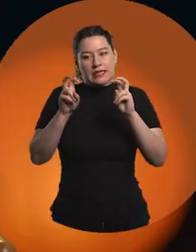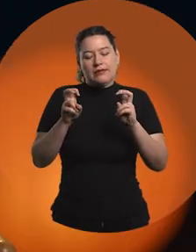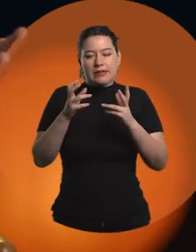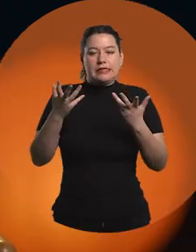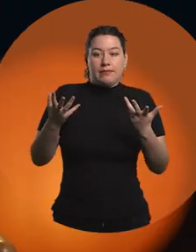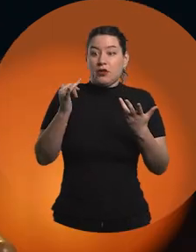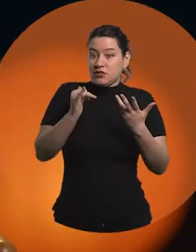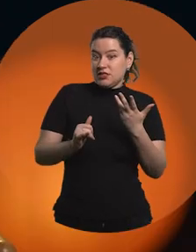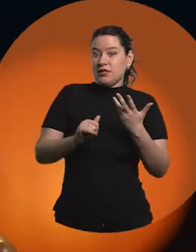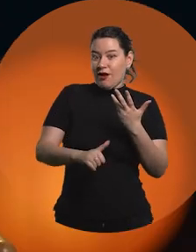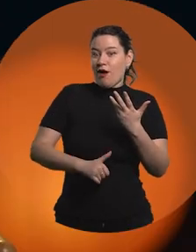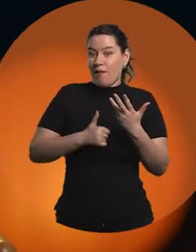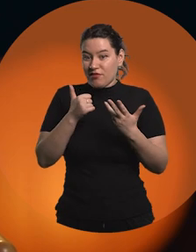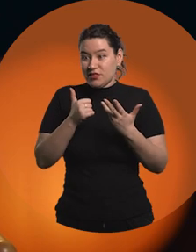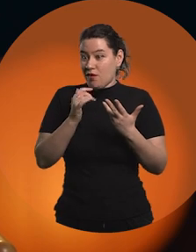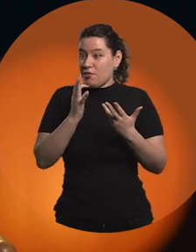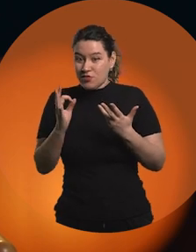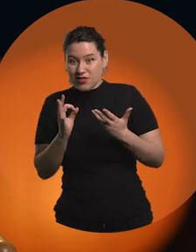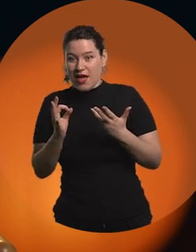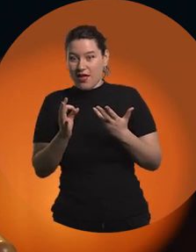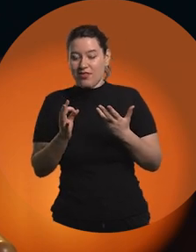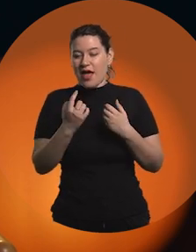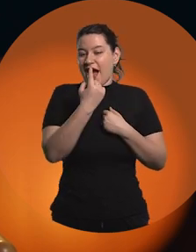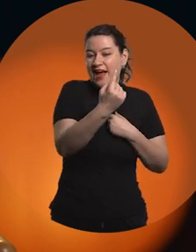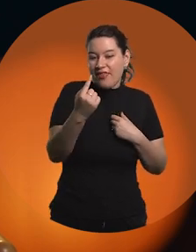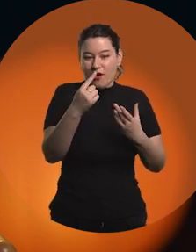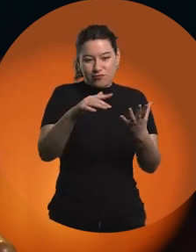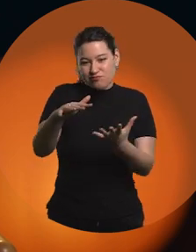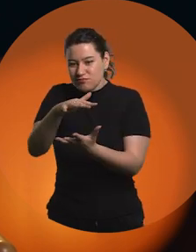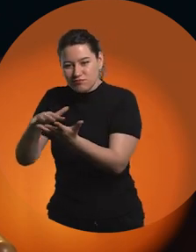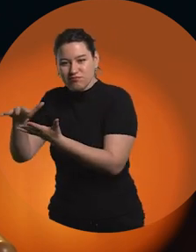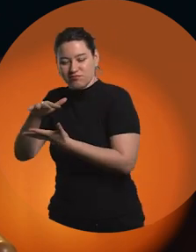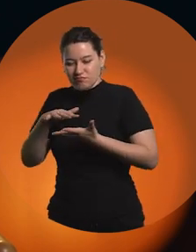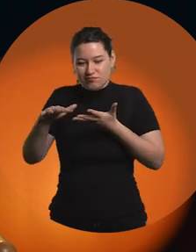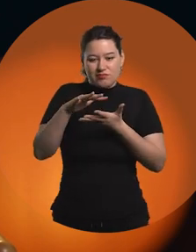But there is a great opportunity to bring that to each field of application,